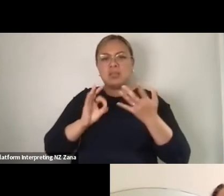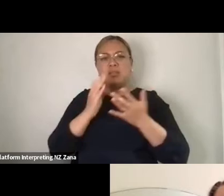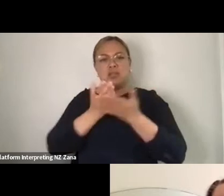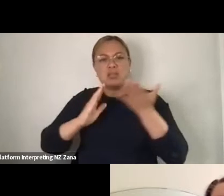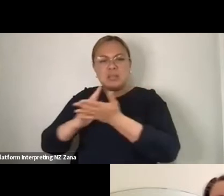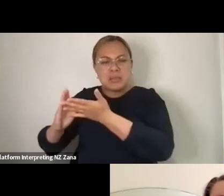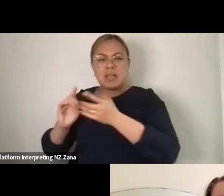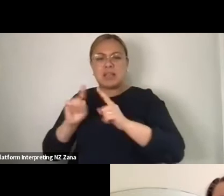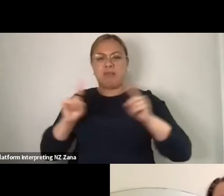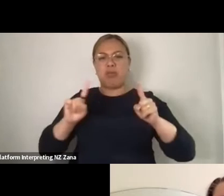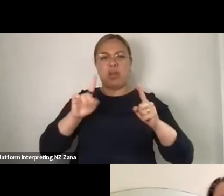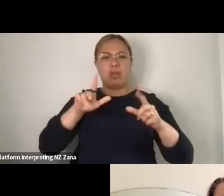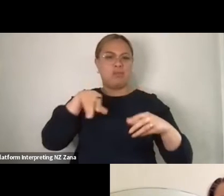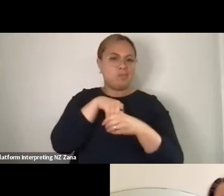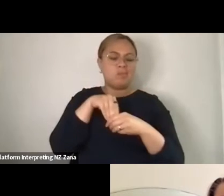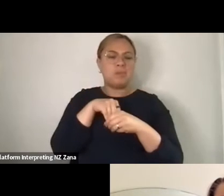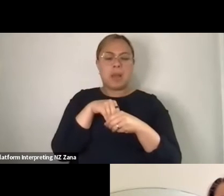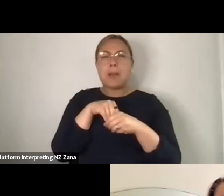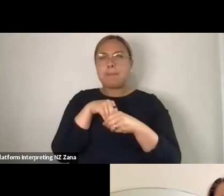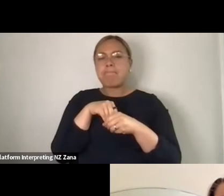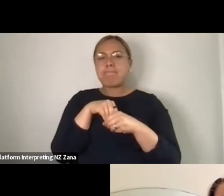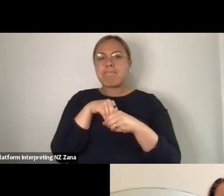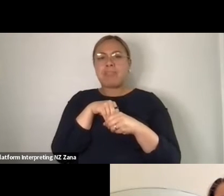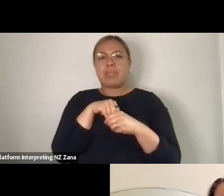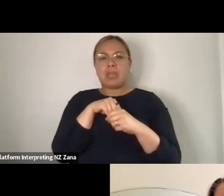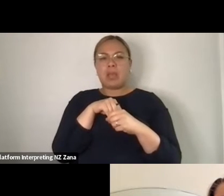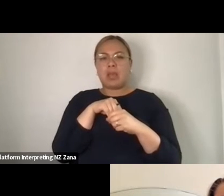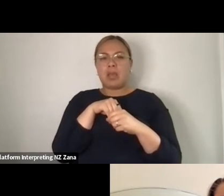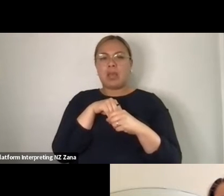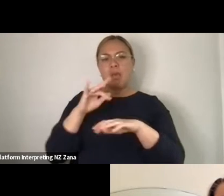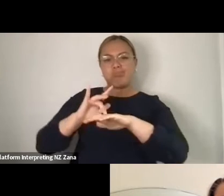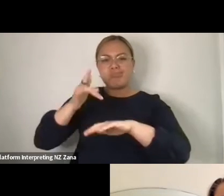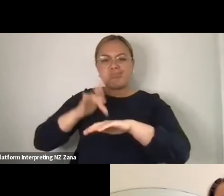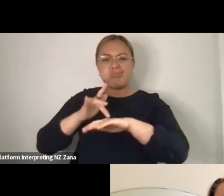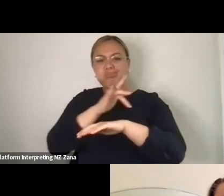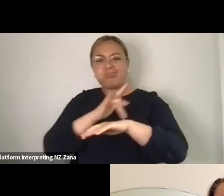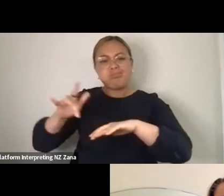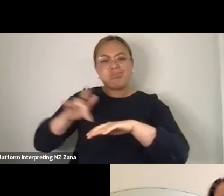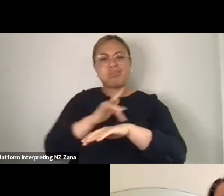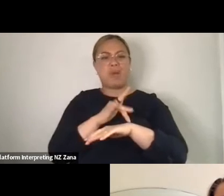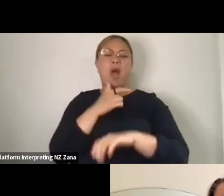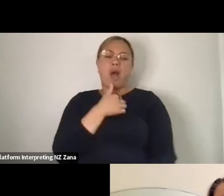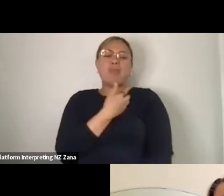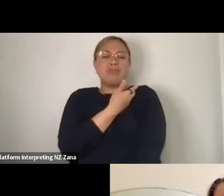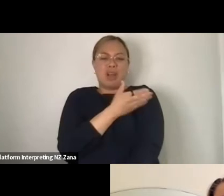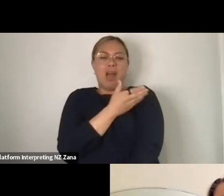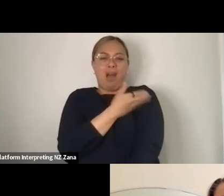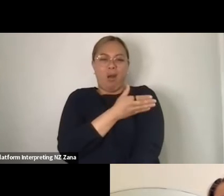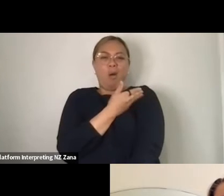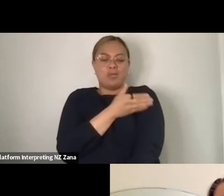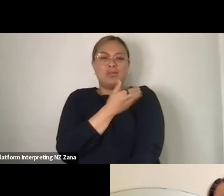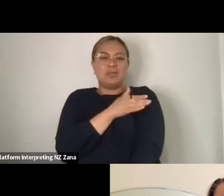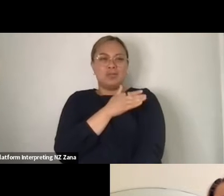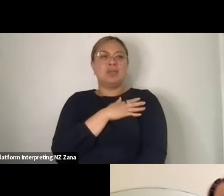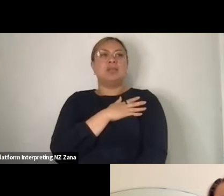Yeah I mean it's a work that I love very deeply and I'm very proud of it. I love the company